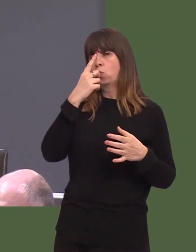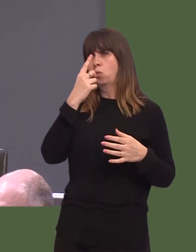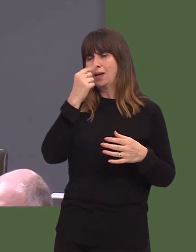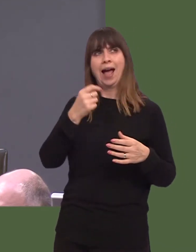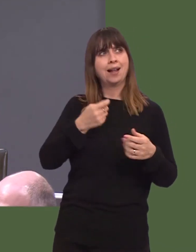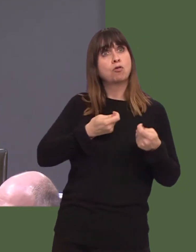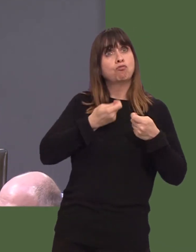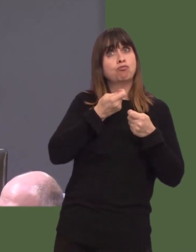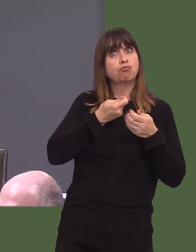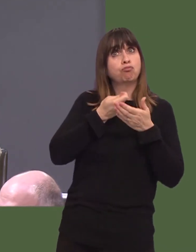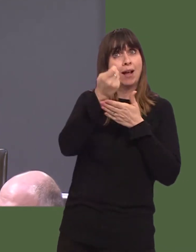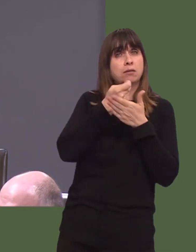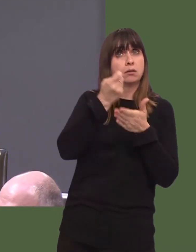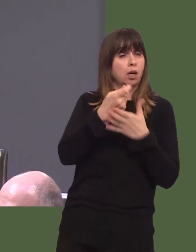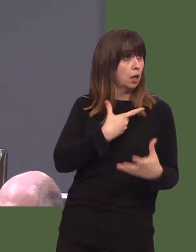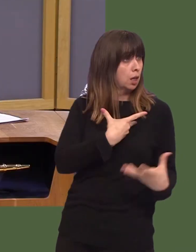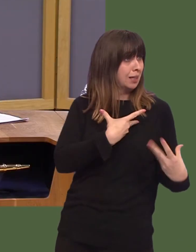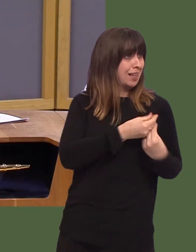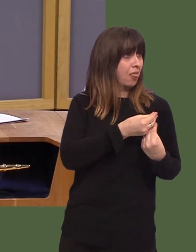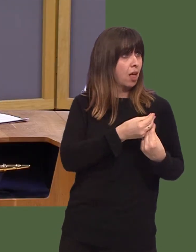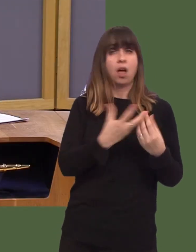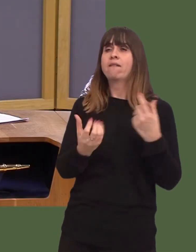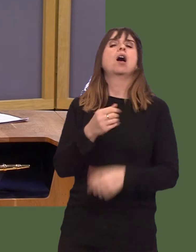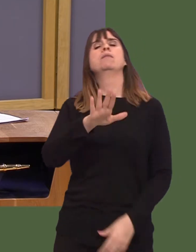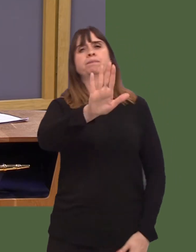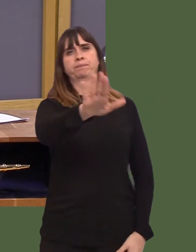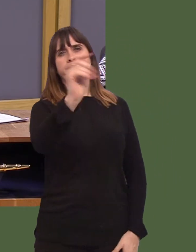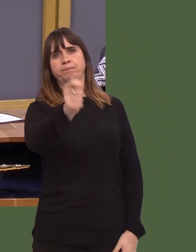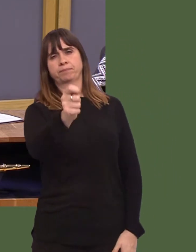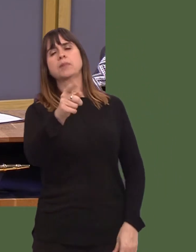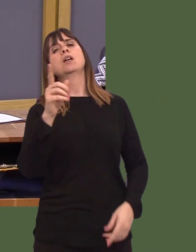Theyíd found a suitable placeó Y Llywydd / The Llywydd: You really do need to get to your question.